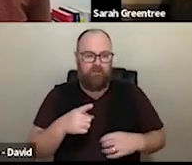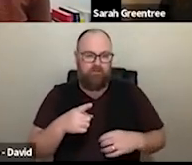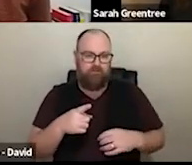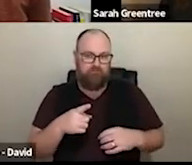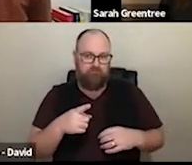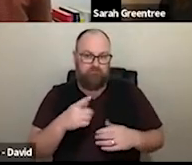at the point of expression of interest